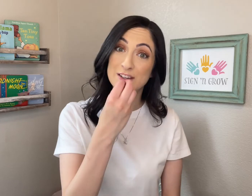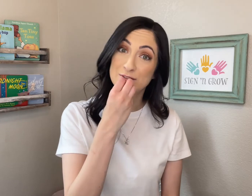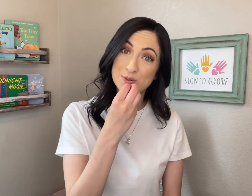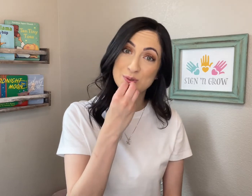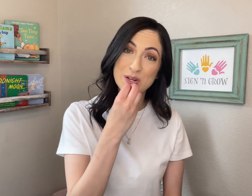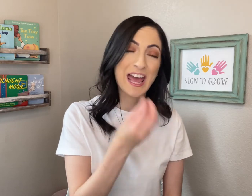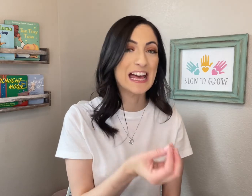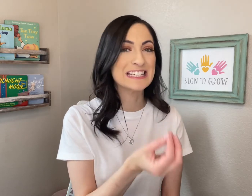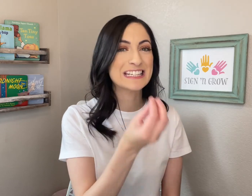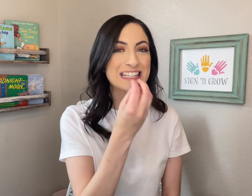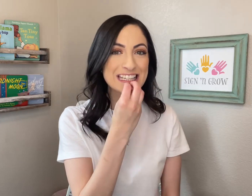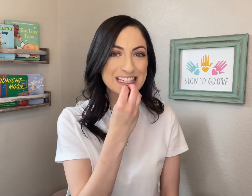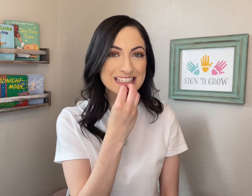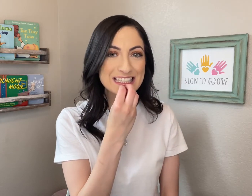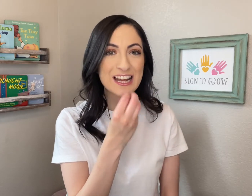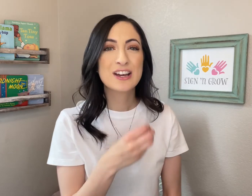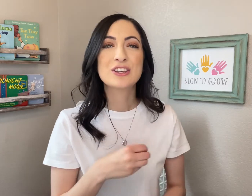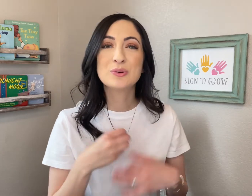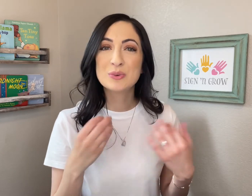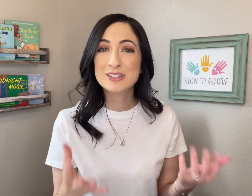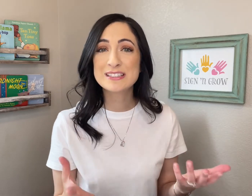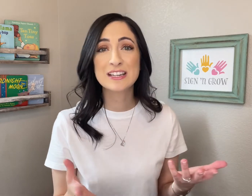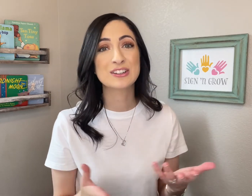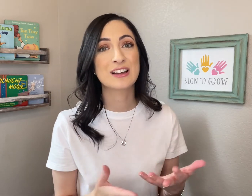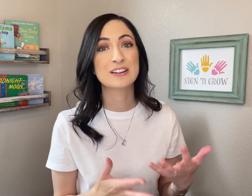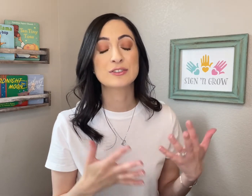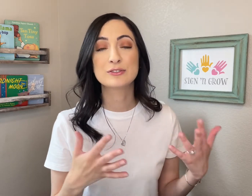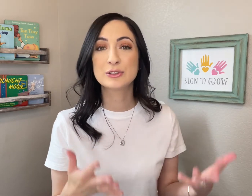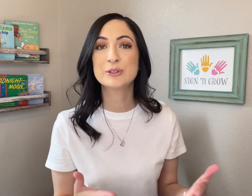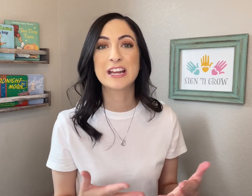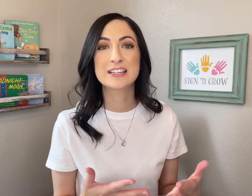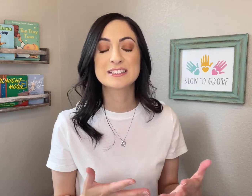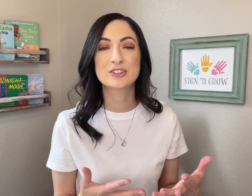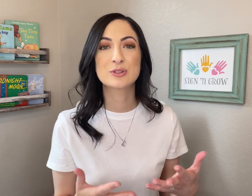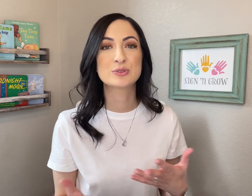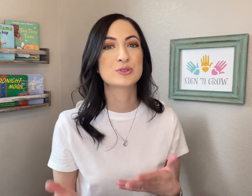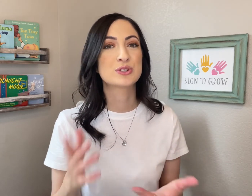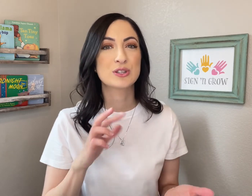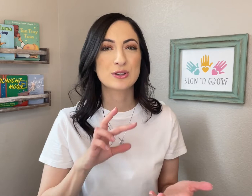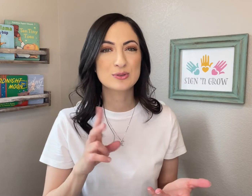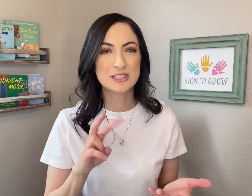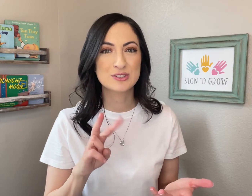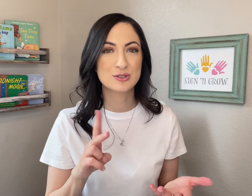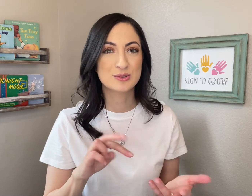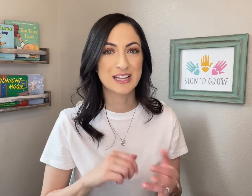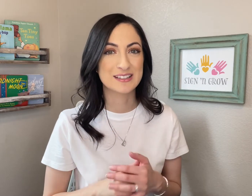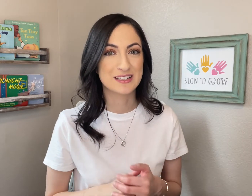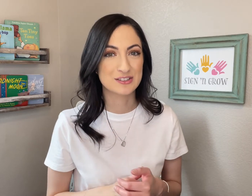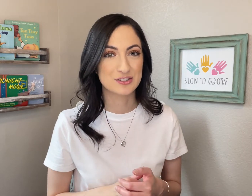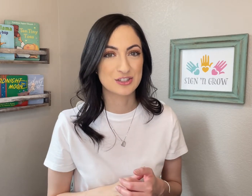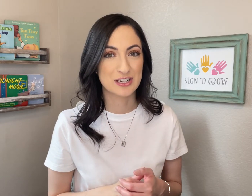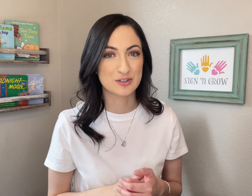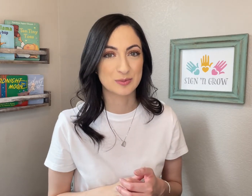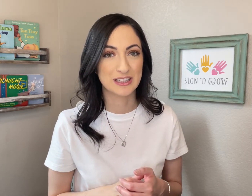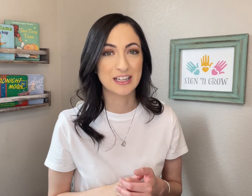FOOD and EAT, you will see a lot of fluent ASL users use these two signs interchangeably.